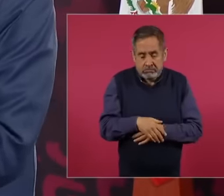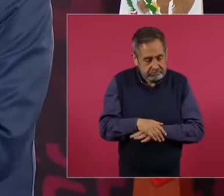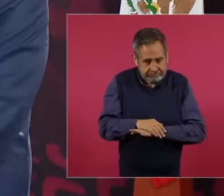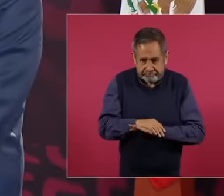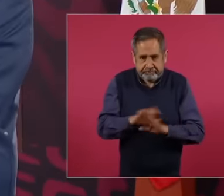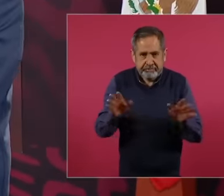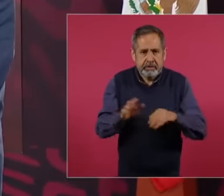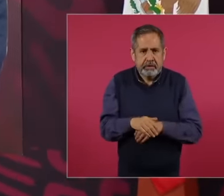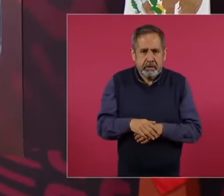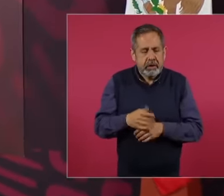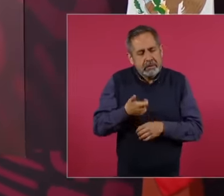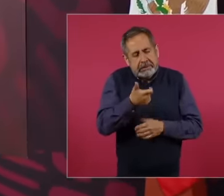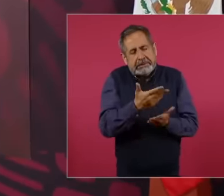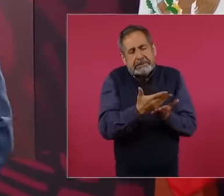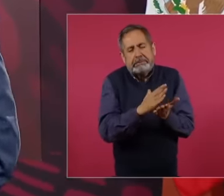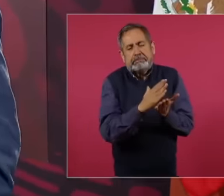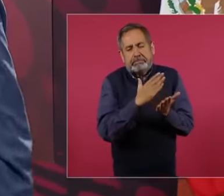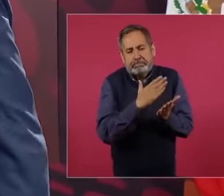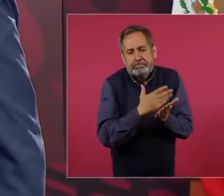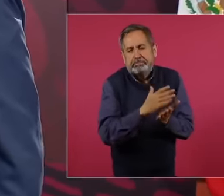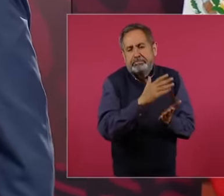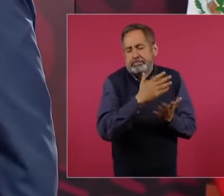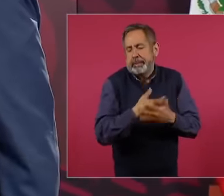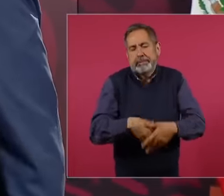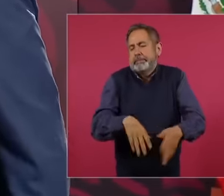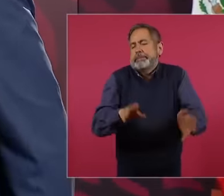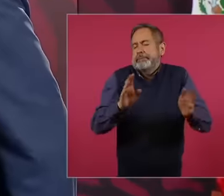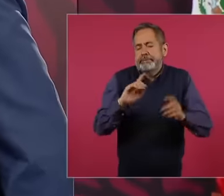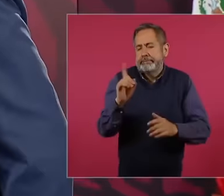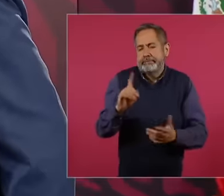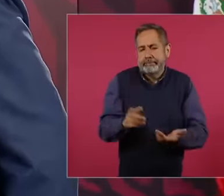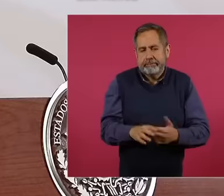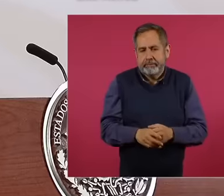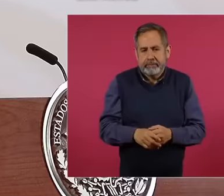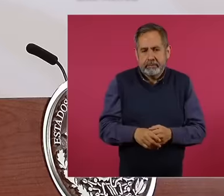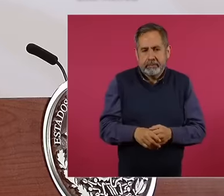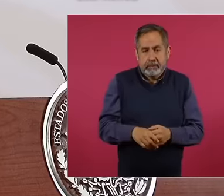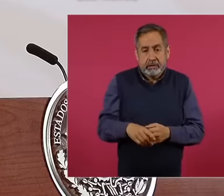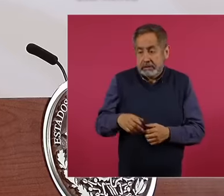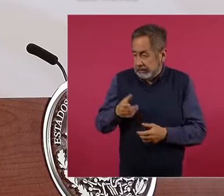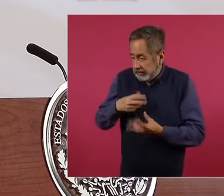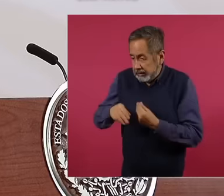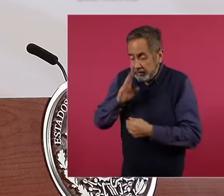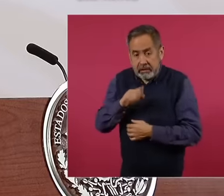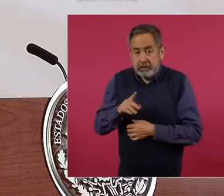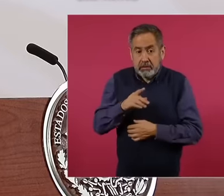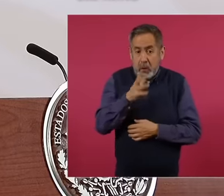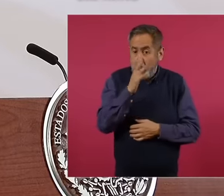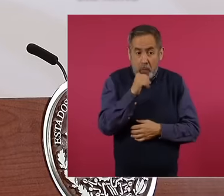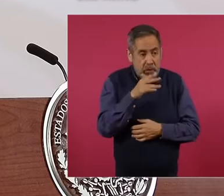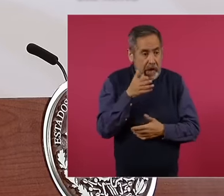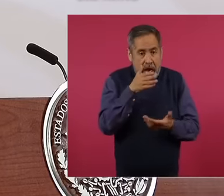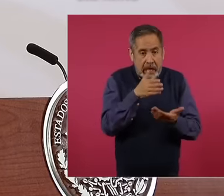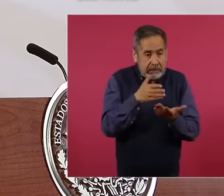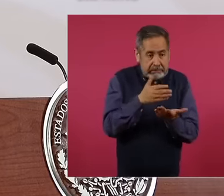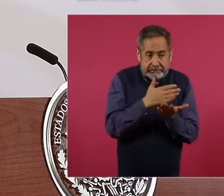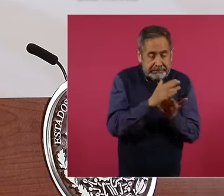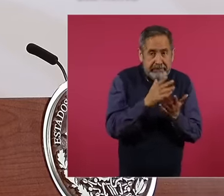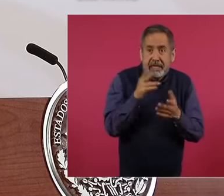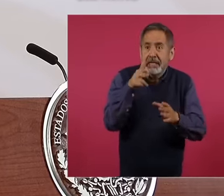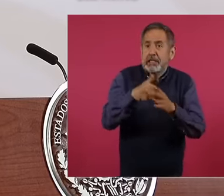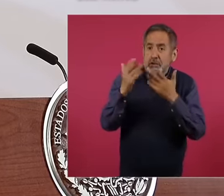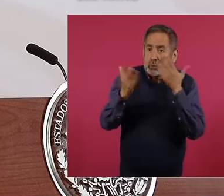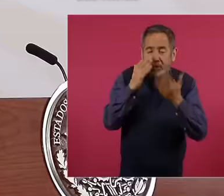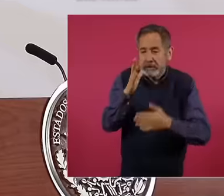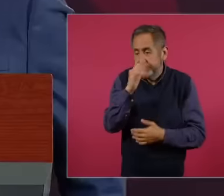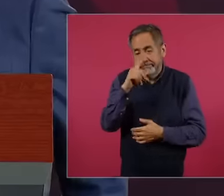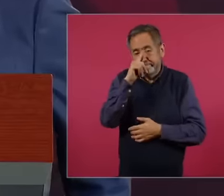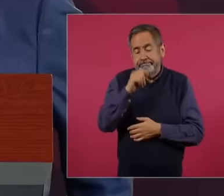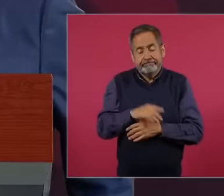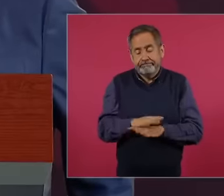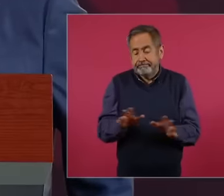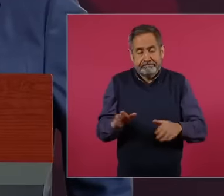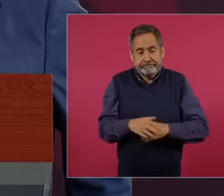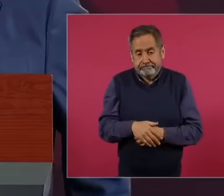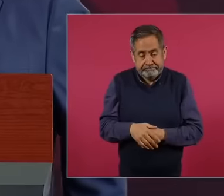we didn't pay little by little, but things were so bad that I couldn't go anymore because he didn't